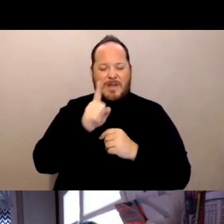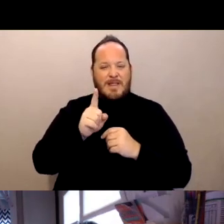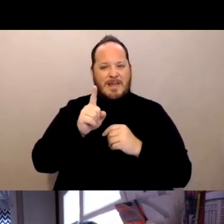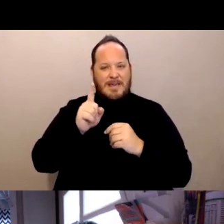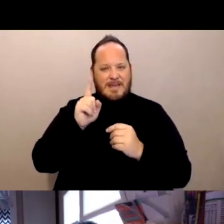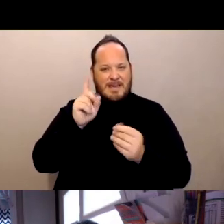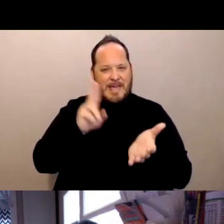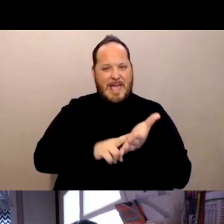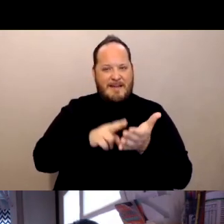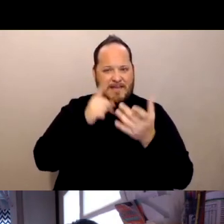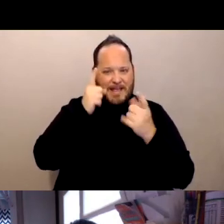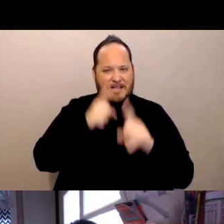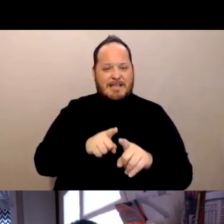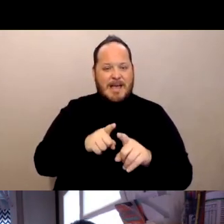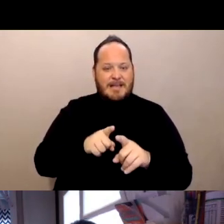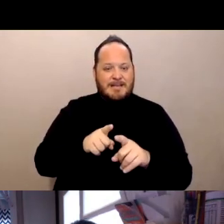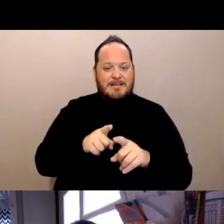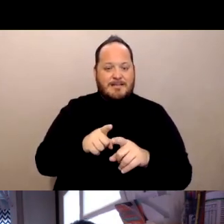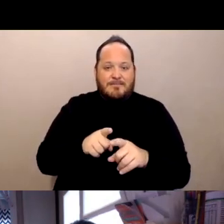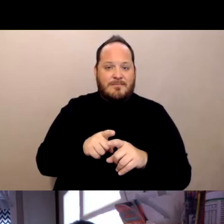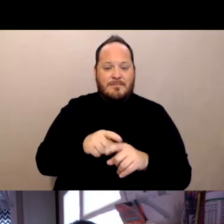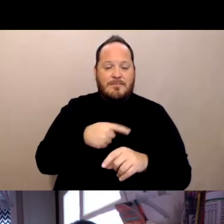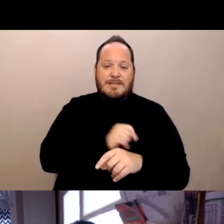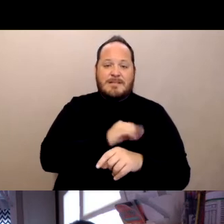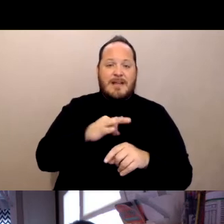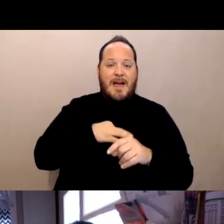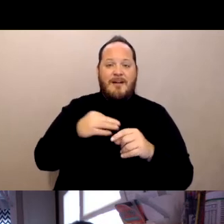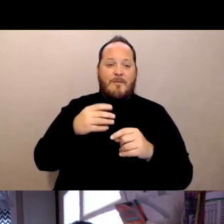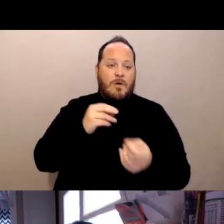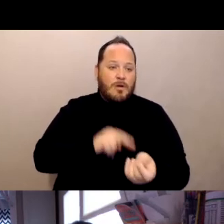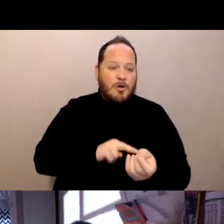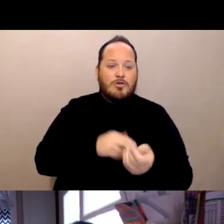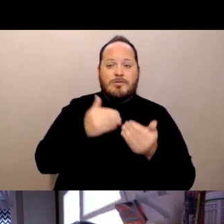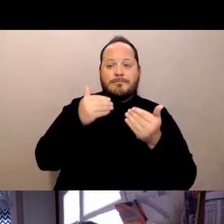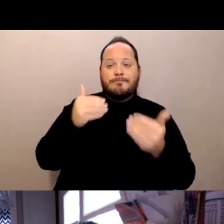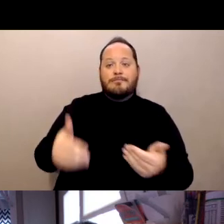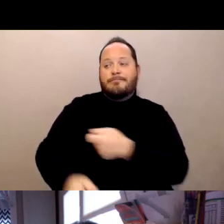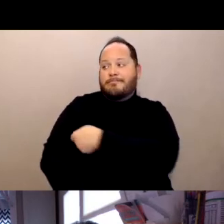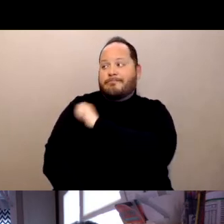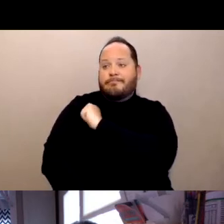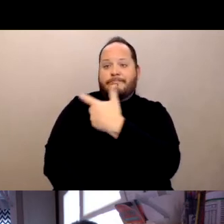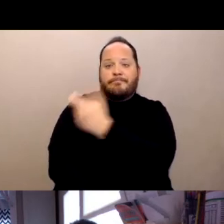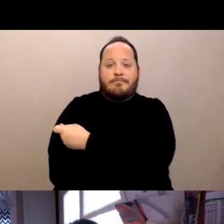Their sleeve was rolled up without their consent, and they were given a shot without them saying yes or no.